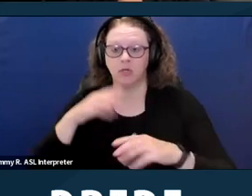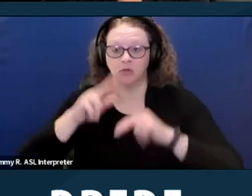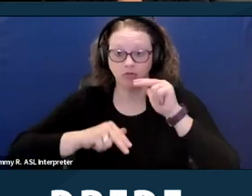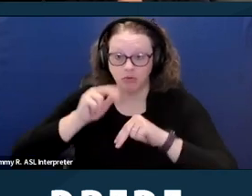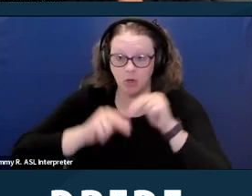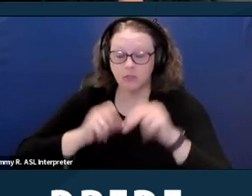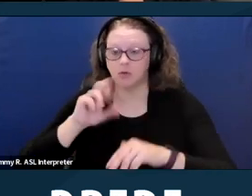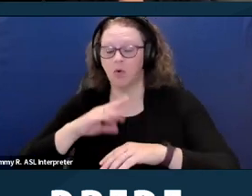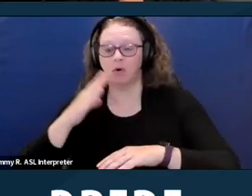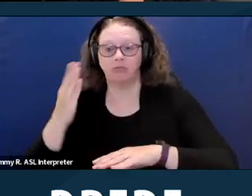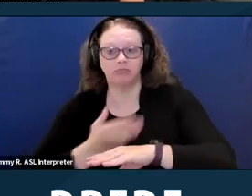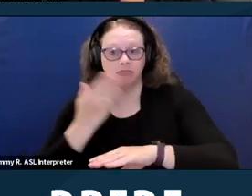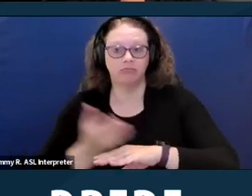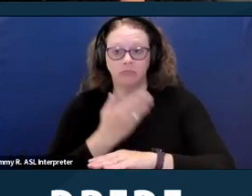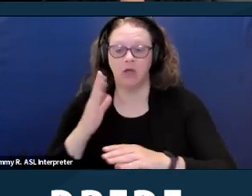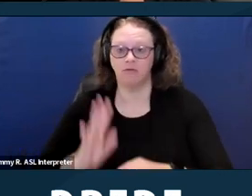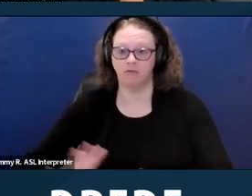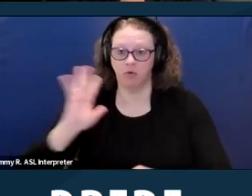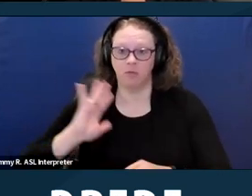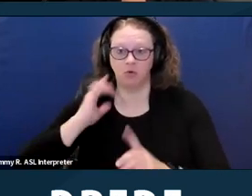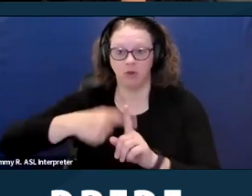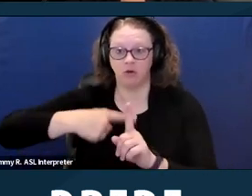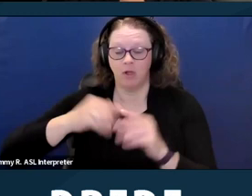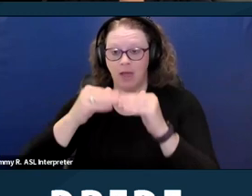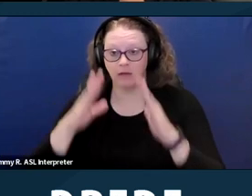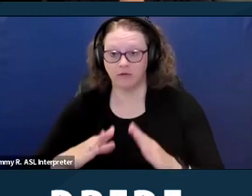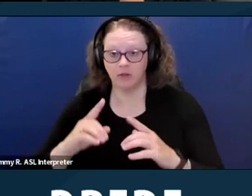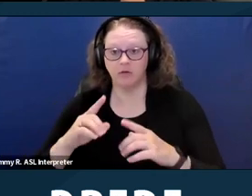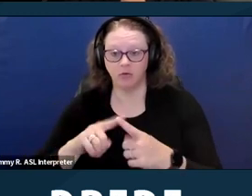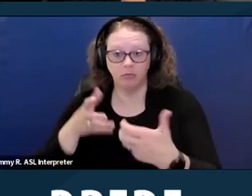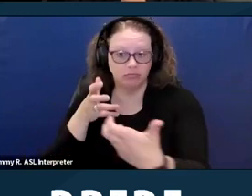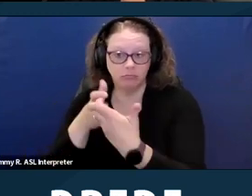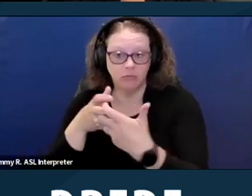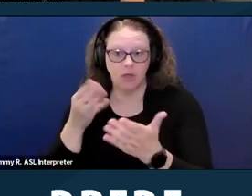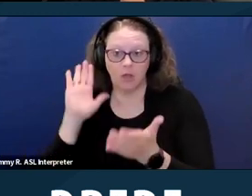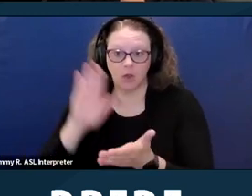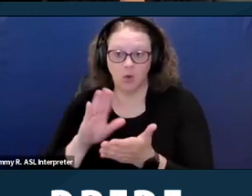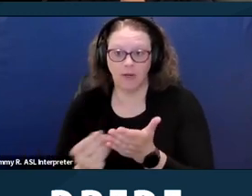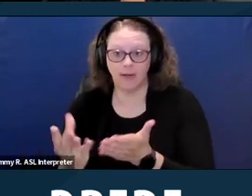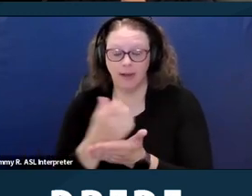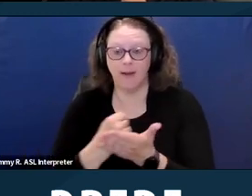for low-income households. In that program, properties are expressly prohibited